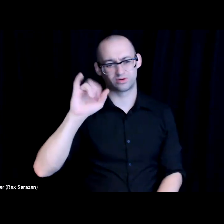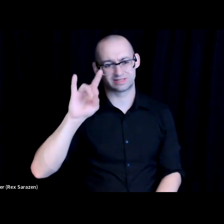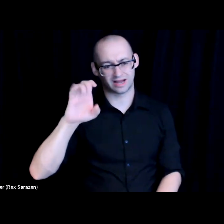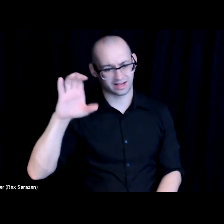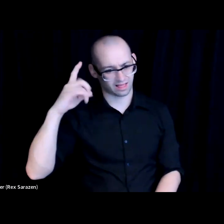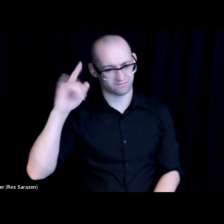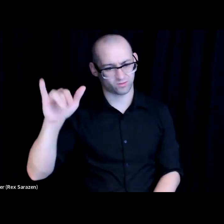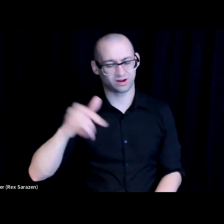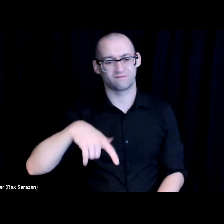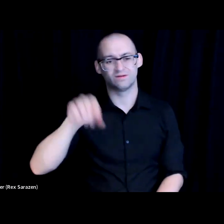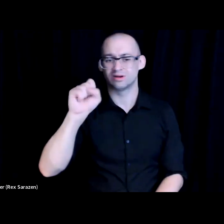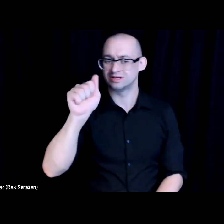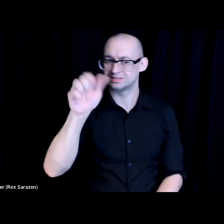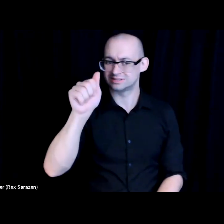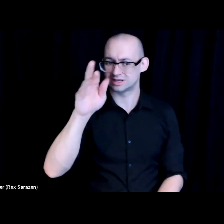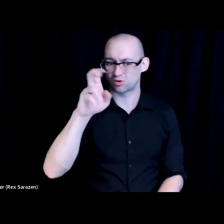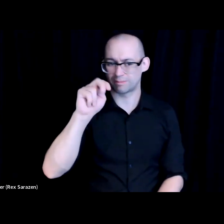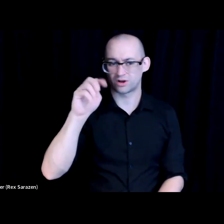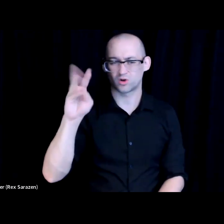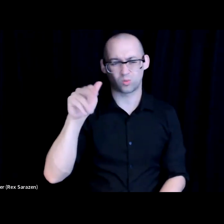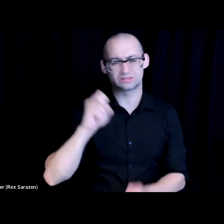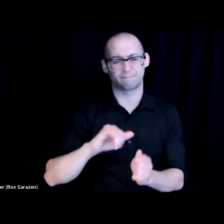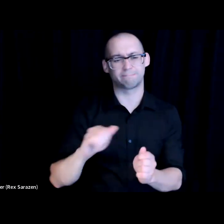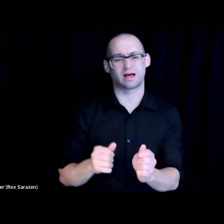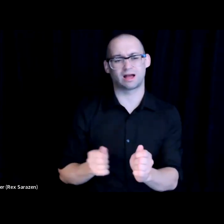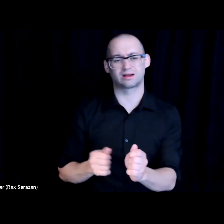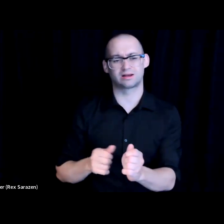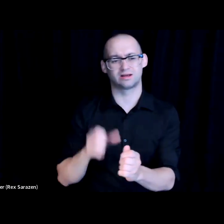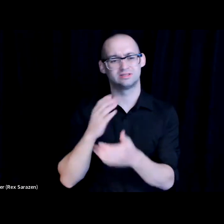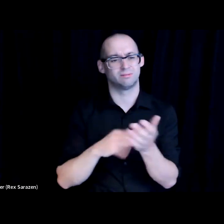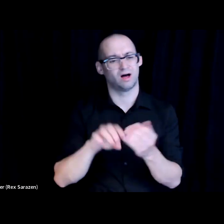that Sacramento was really sort of behind some of these other middleweight cities in